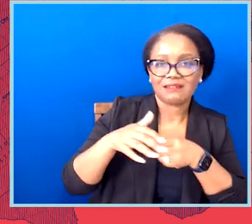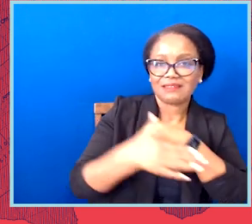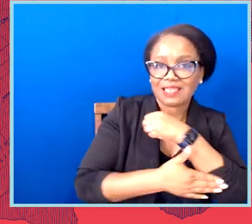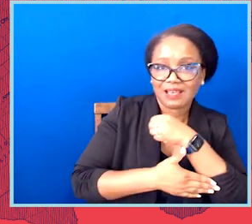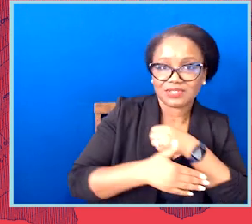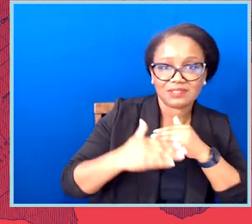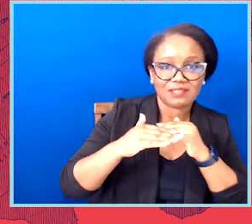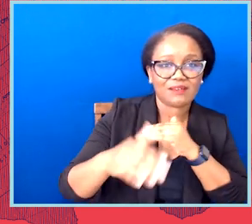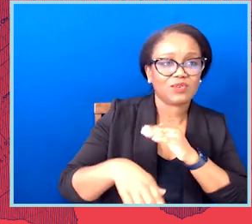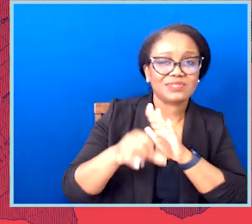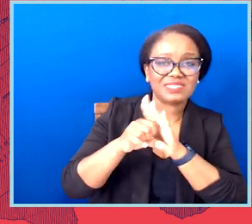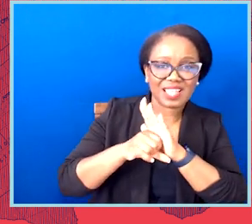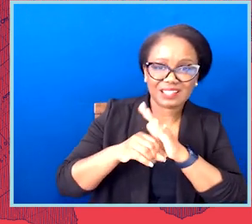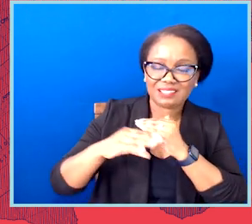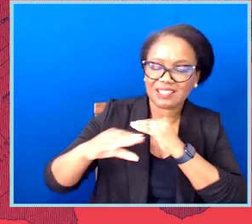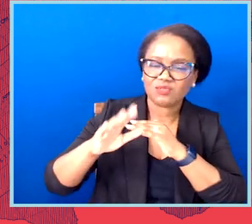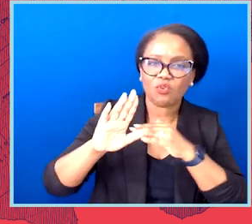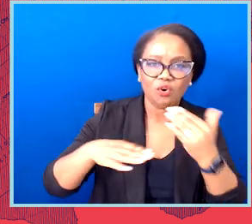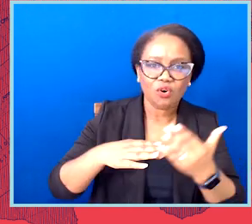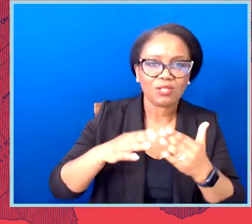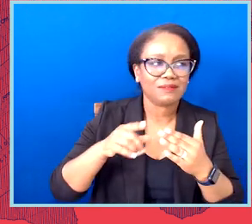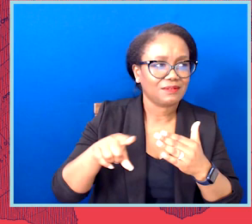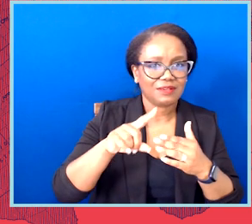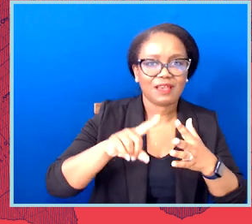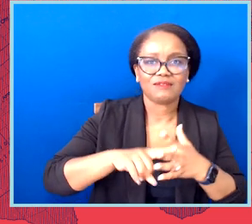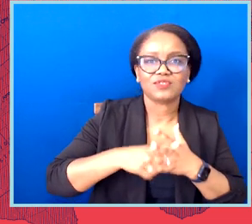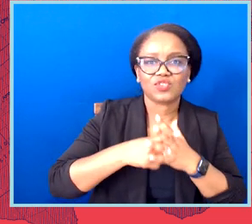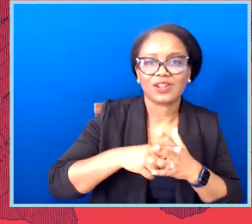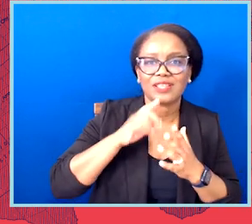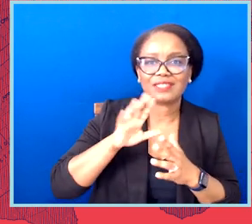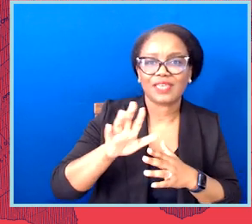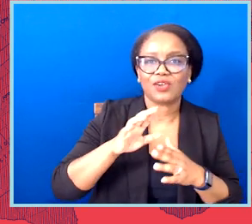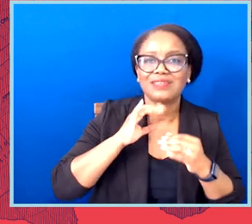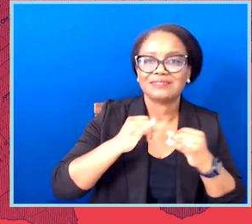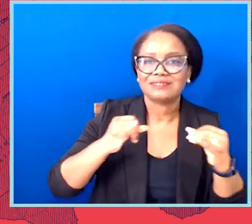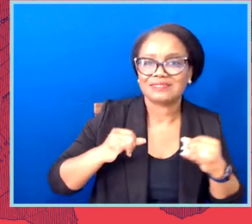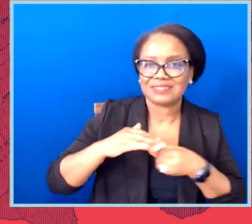So, now's the time to start getting engaged, to start figuring out when meetings are, when